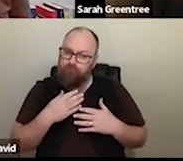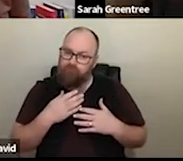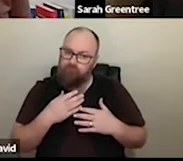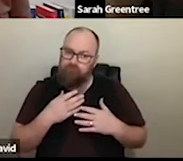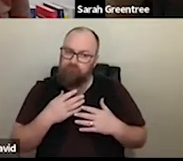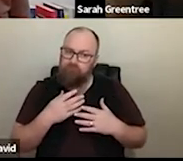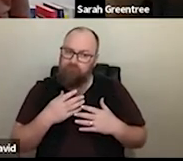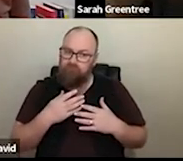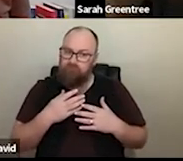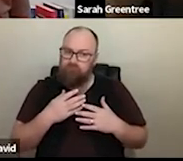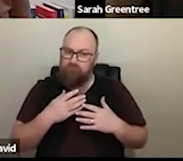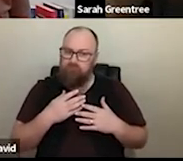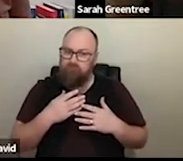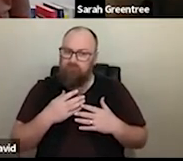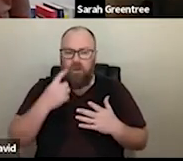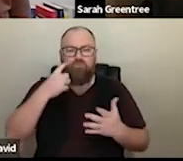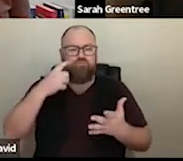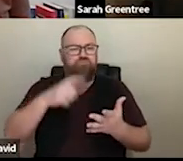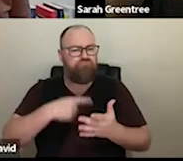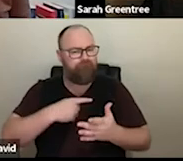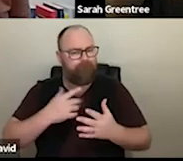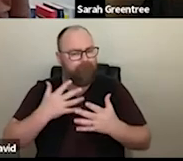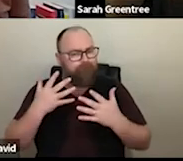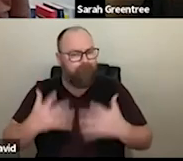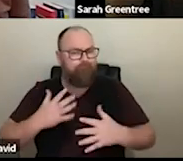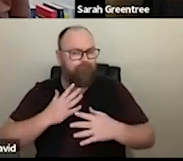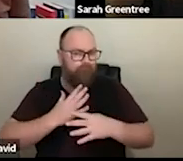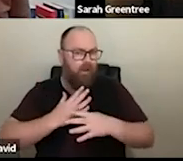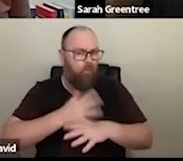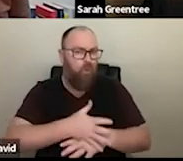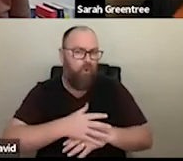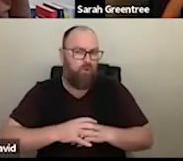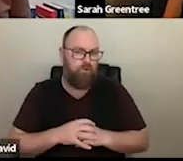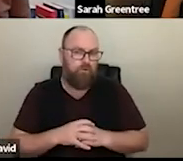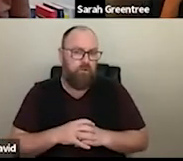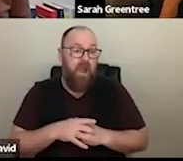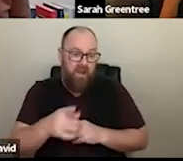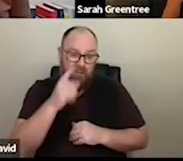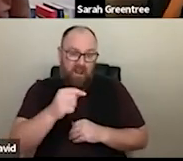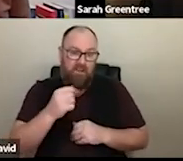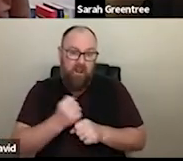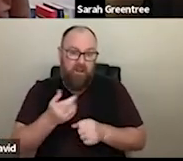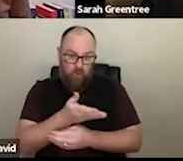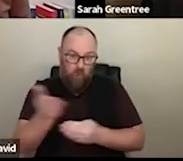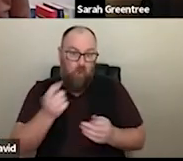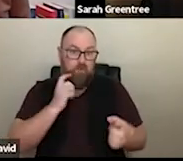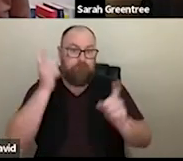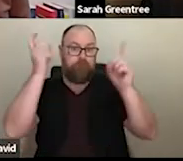there are lots of applications, expressions of interest that we receive. So, we want to acknowledge that it is quite an effort, And it can be quite cause some anxiety for people out in the sector to in terms of the application.